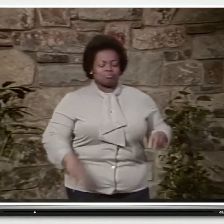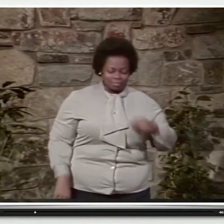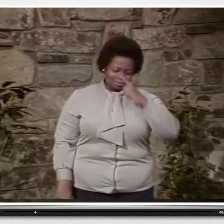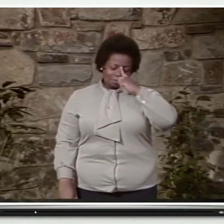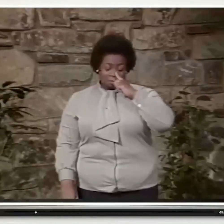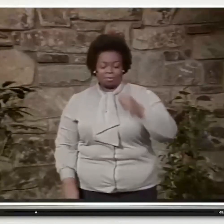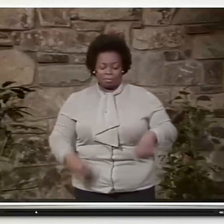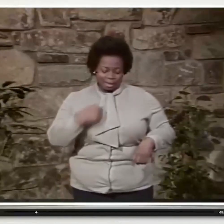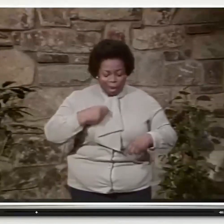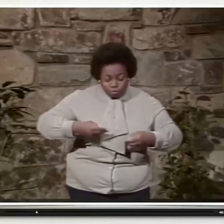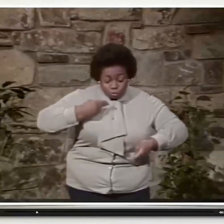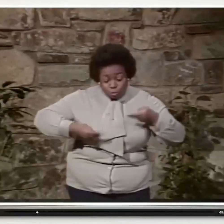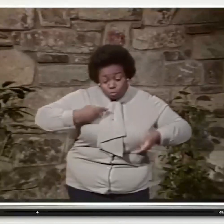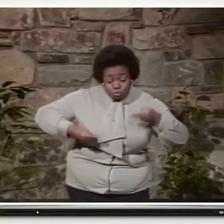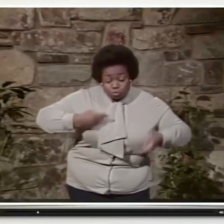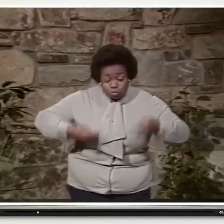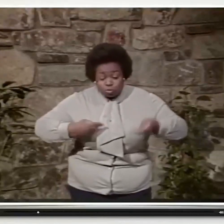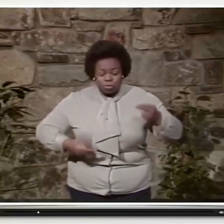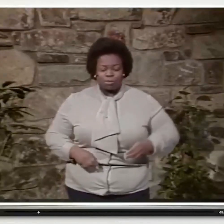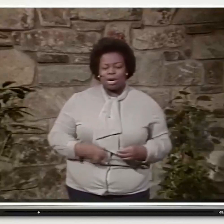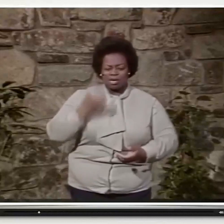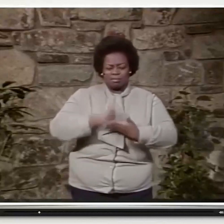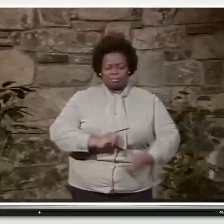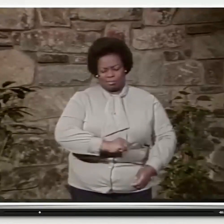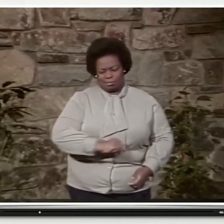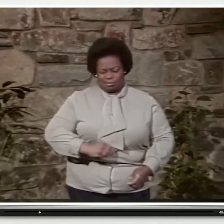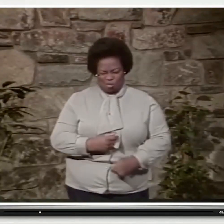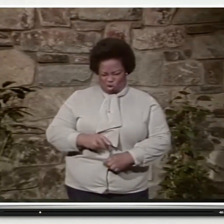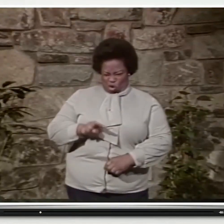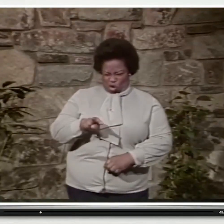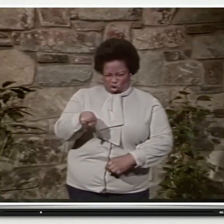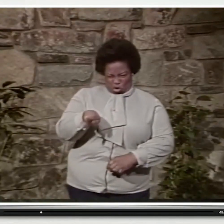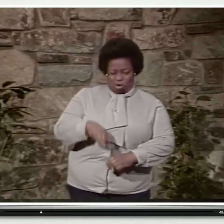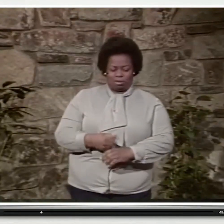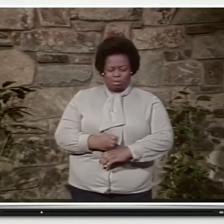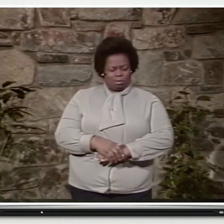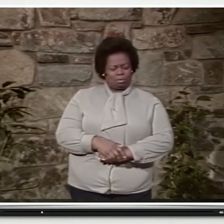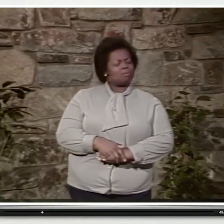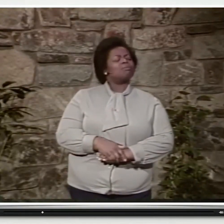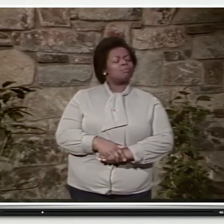And we were all sitting around the table eating. My husband said, take a look over there.